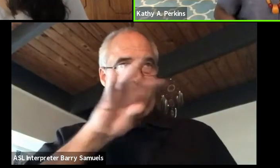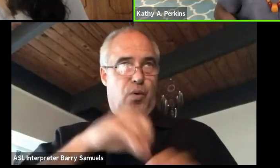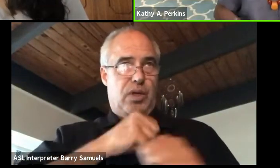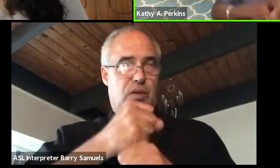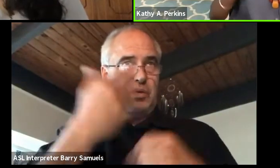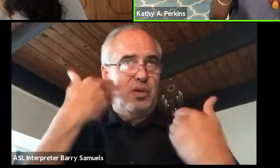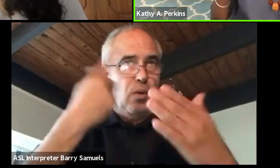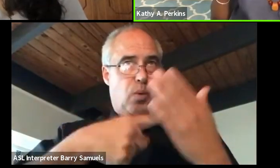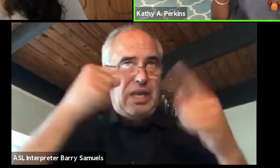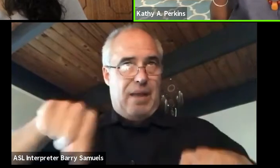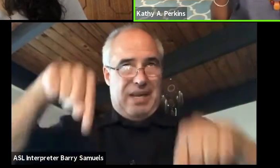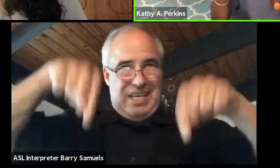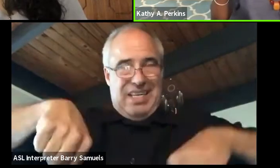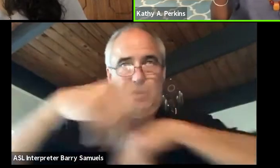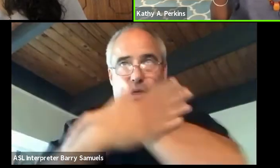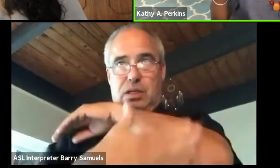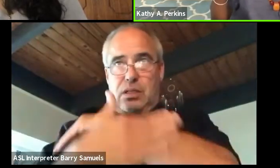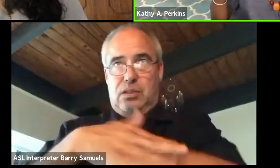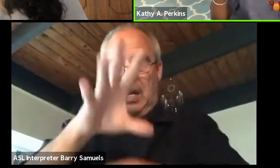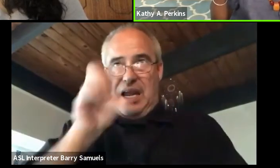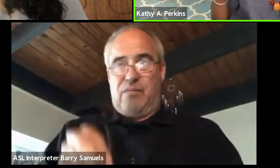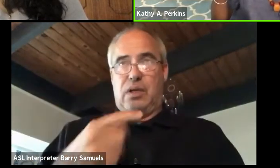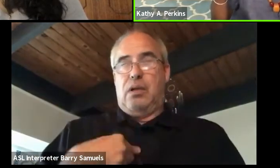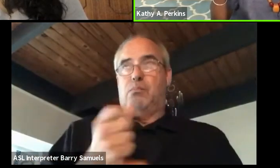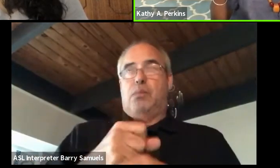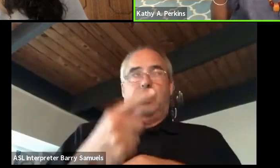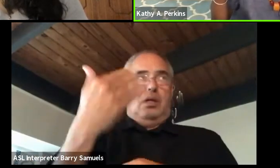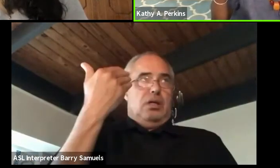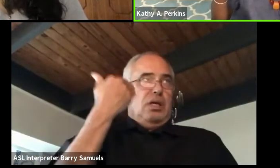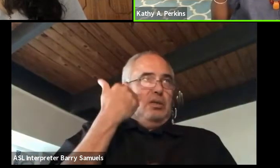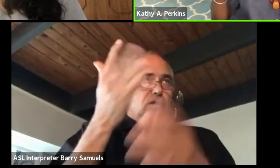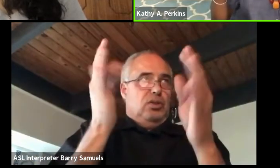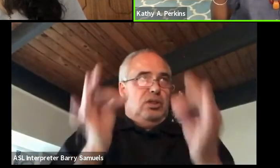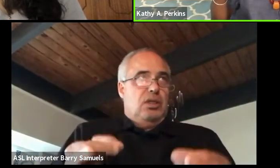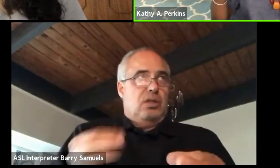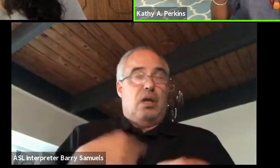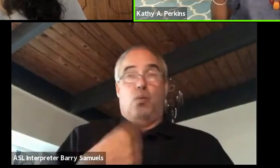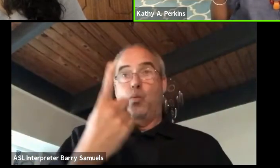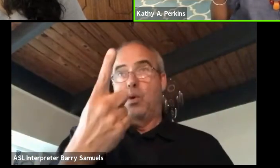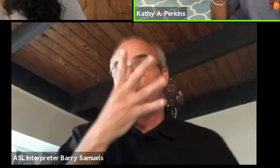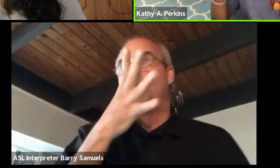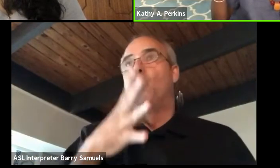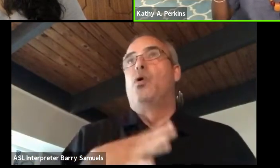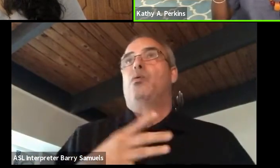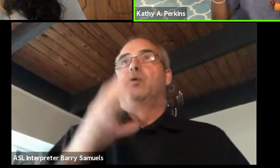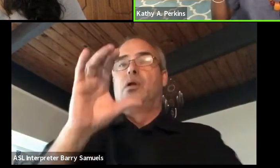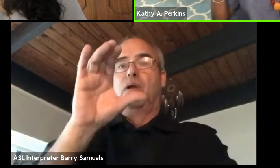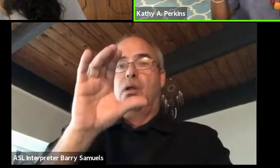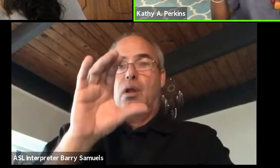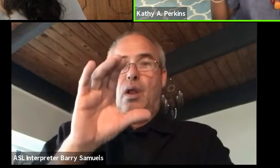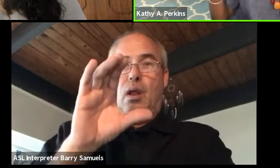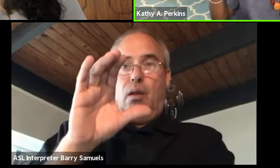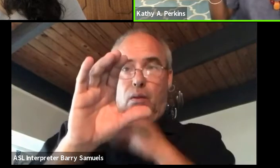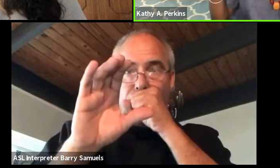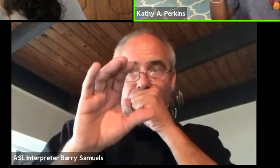And so I made a conscious decision to do that. I just had one woman from the camera room and only because I wanted something